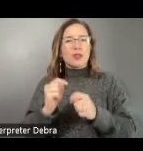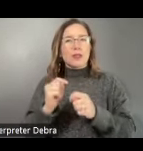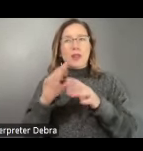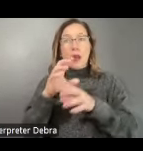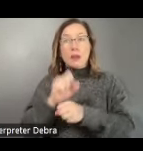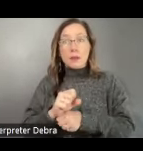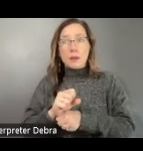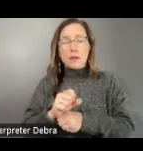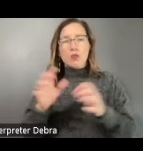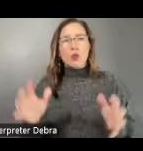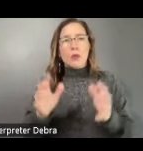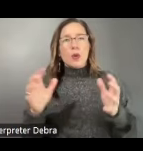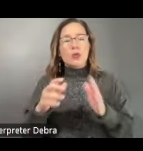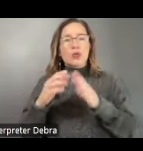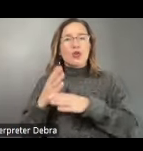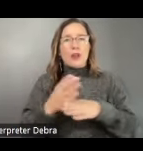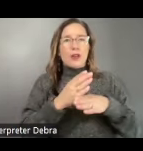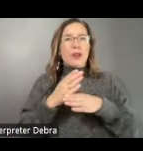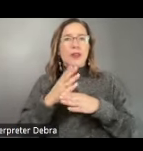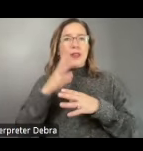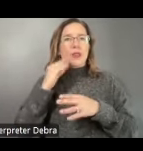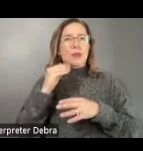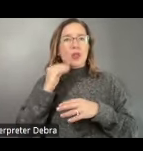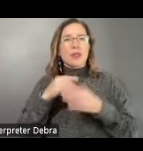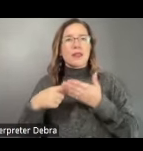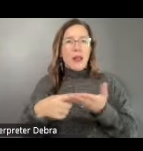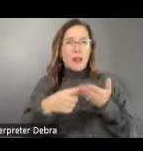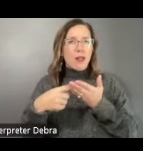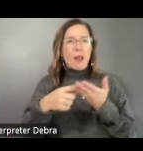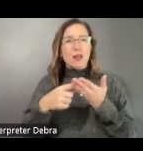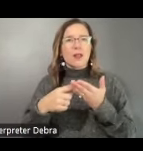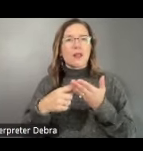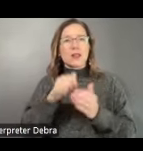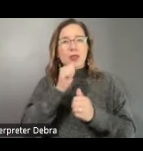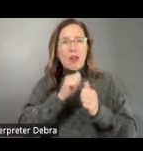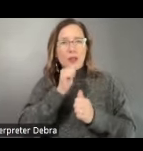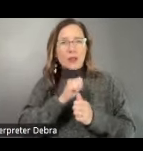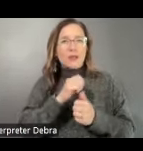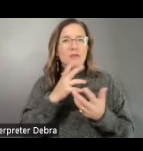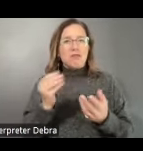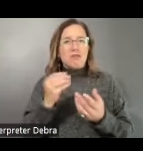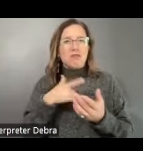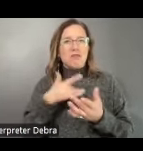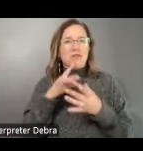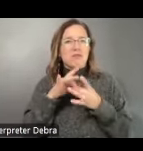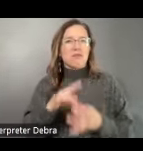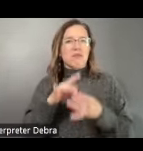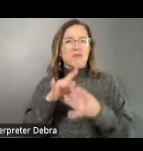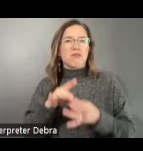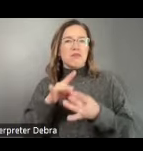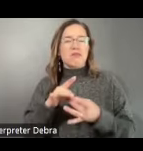promotes shared experiences, dialogue, tolerance, and a sense of belonging that enriches our local